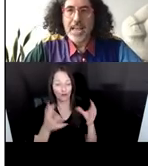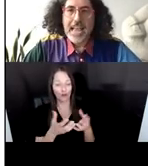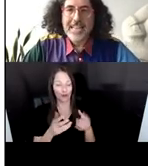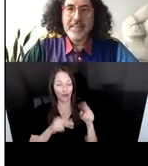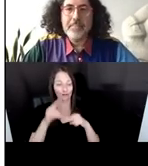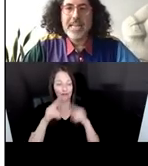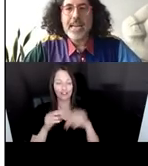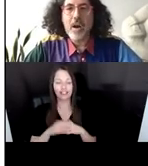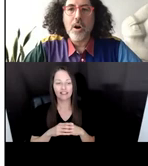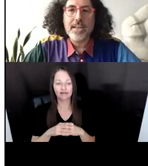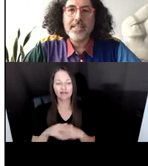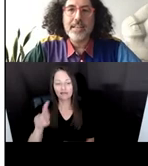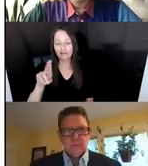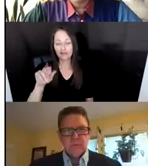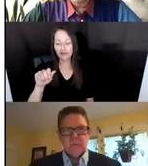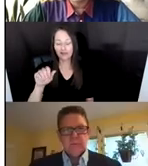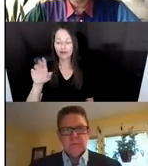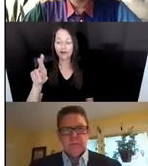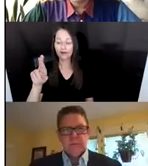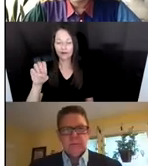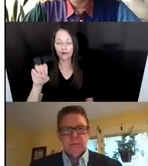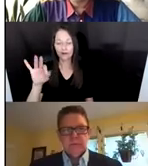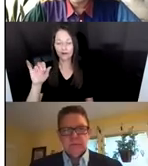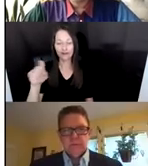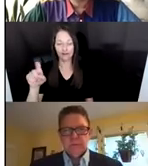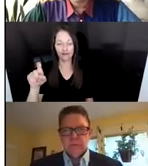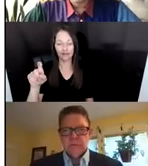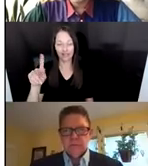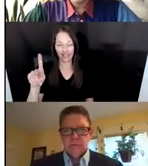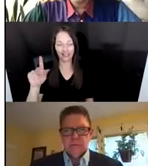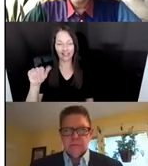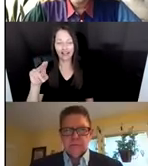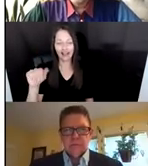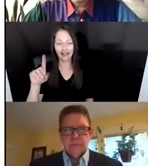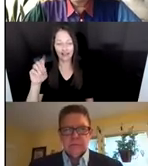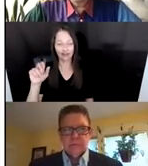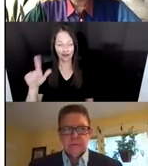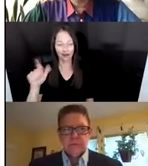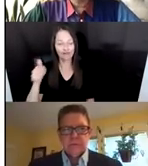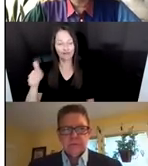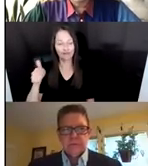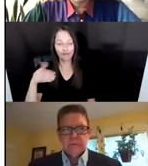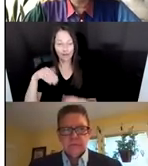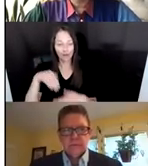IS A MEDIA ARTIST AND DIRECTOR BORN IN ISTANBUL, TURKEY. HE CURRENTLY LIVES AND WORKS IN LOS